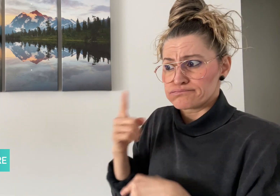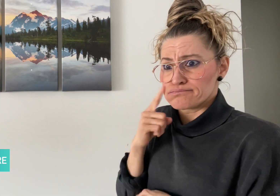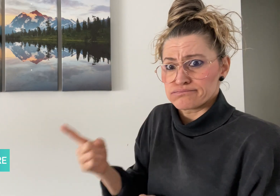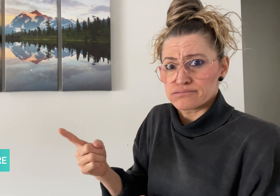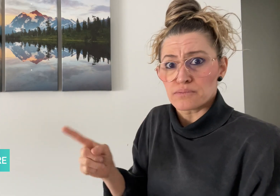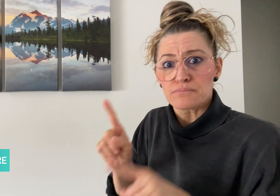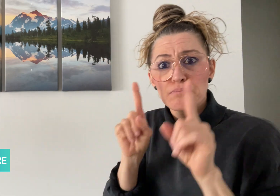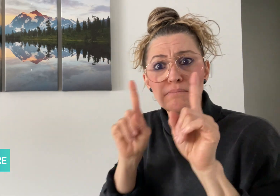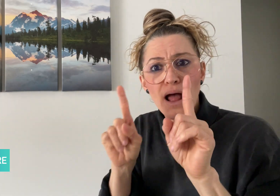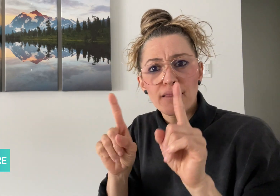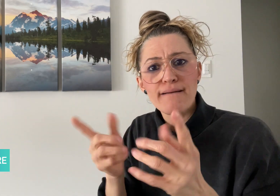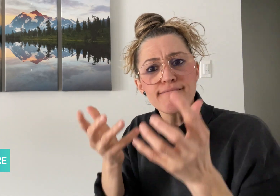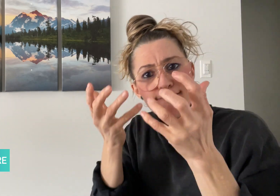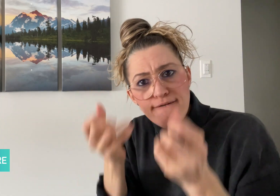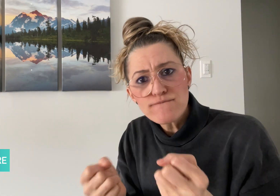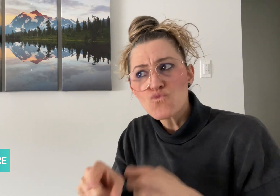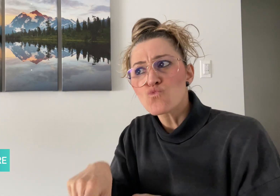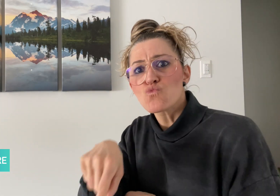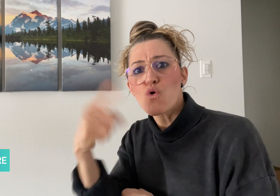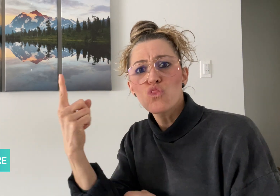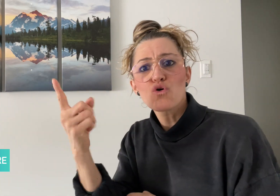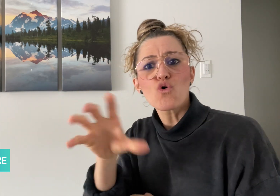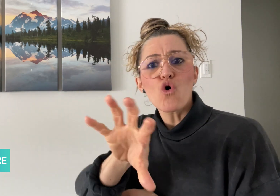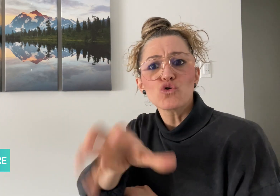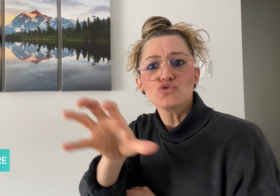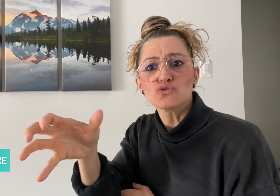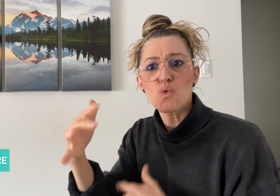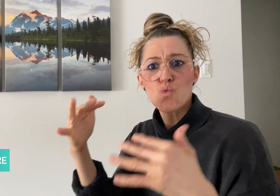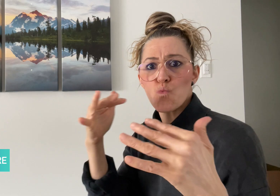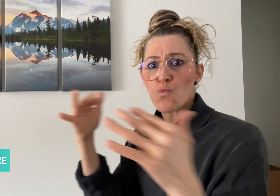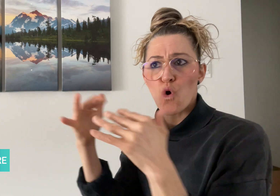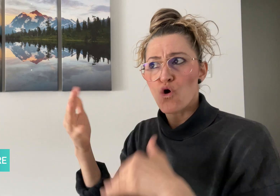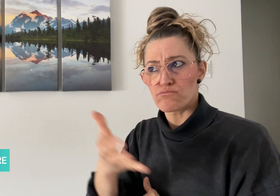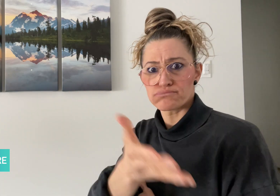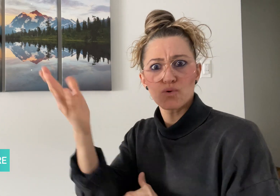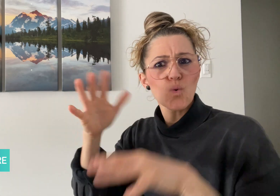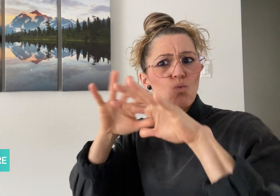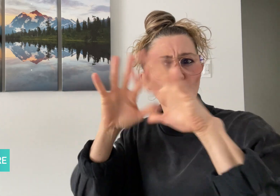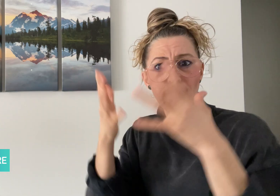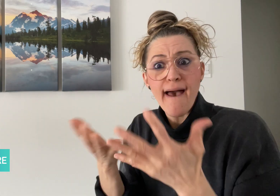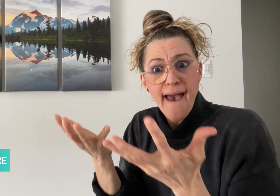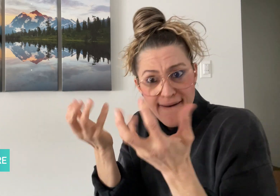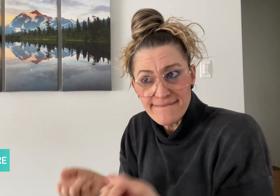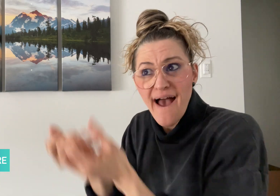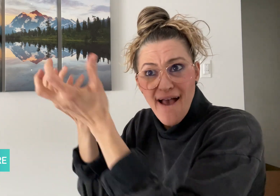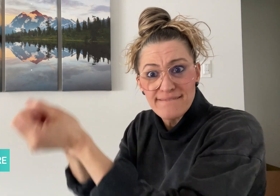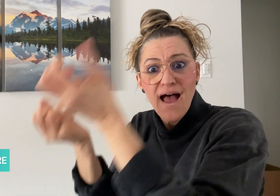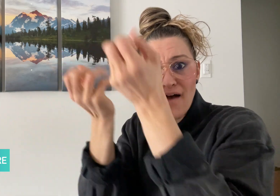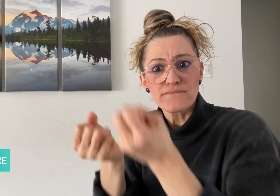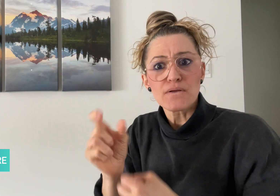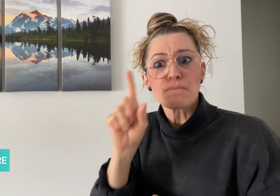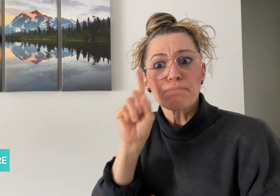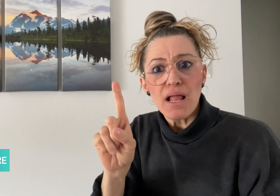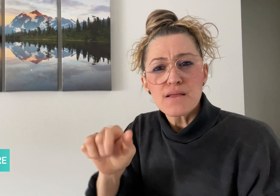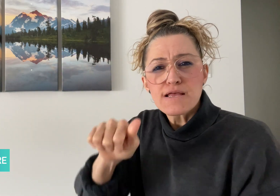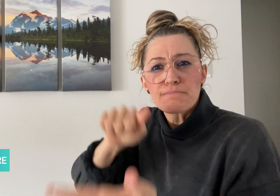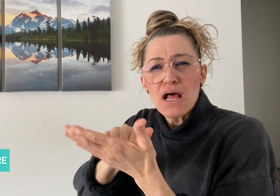are wars in other countries around the world